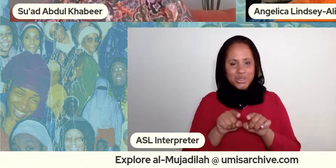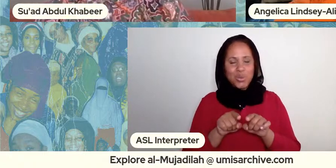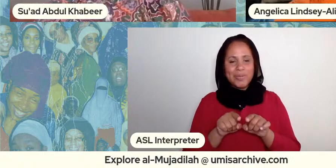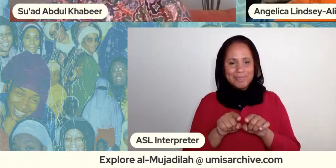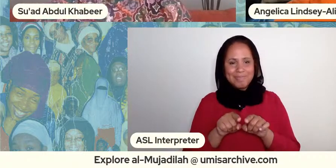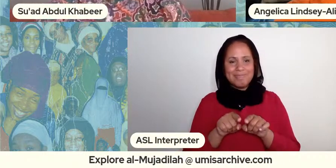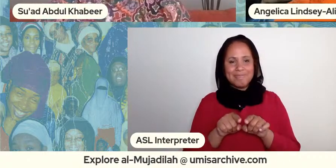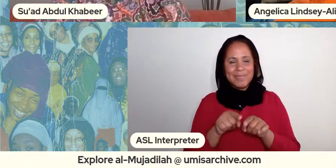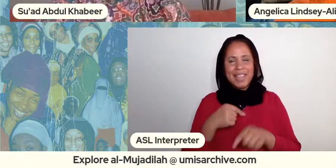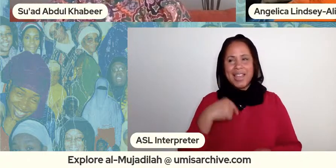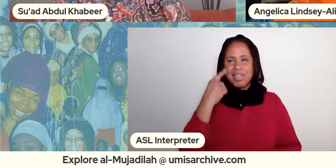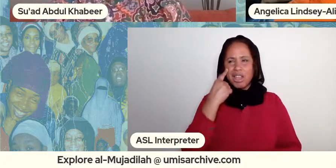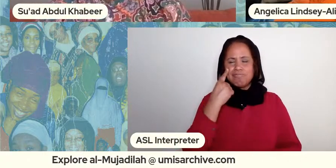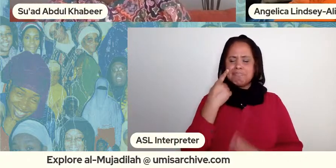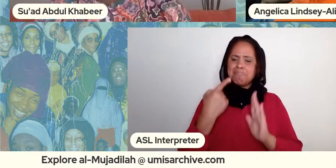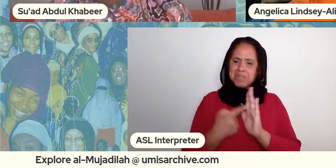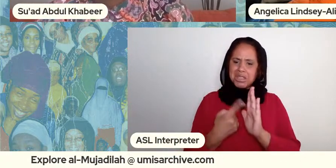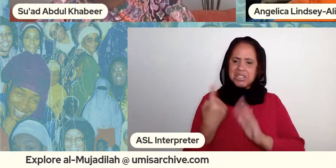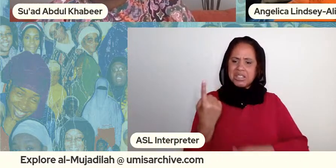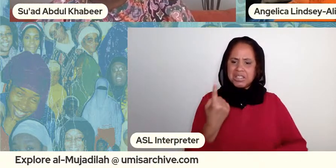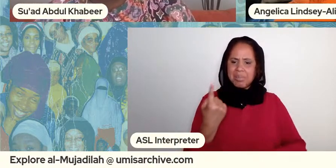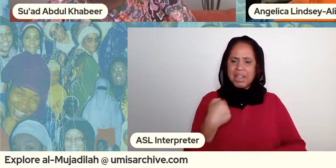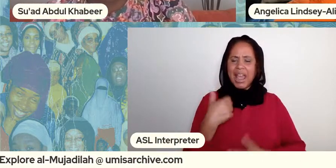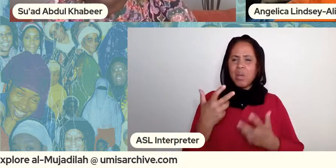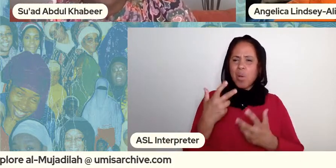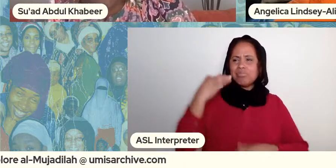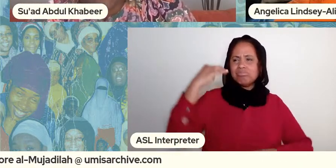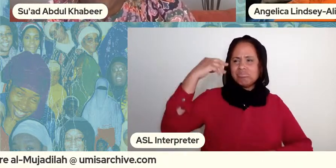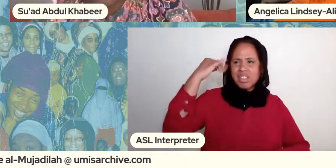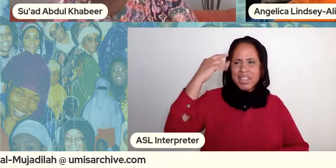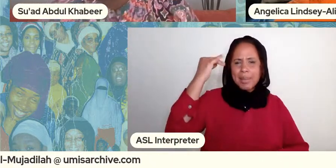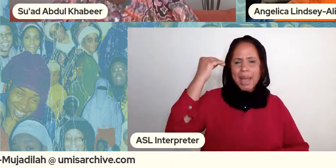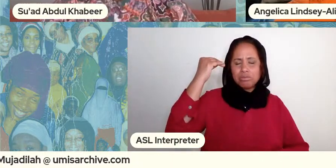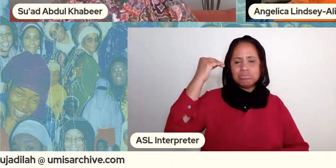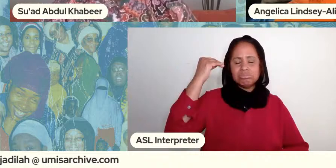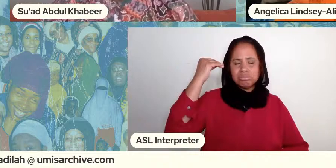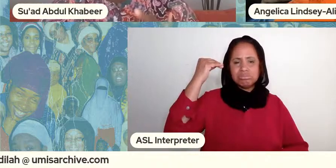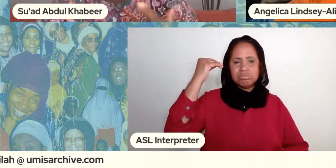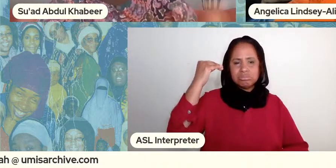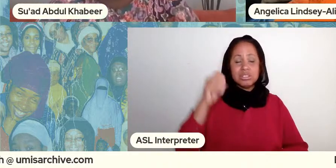i thought you know this is something that i want to think more about right and so i want to sort of